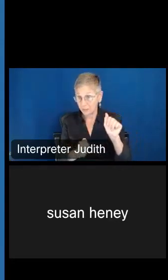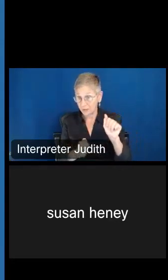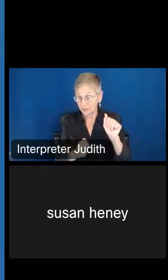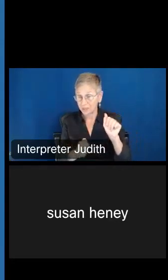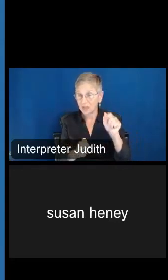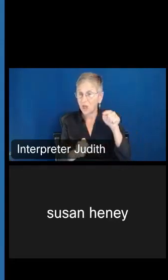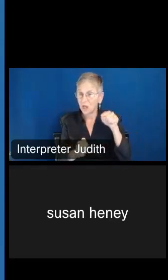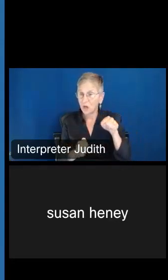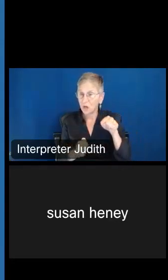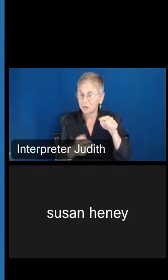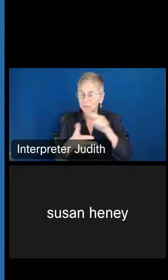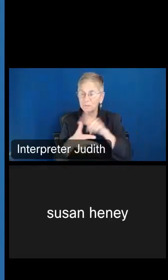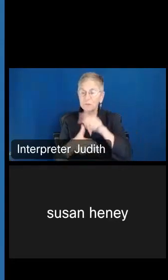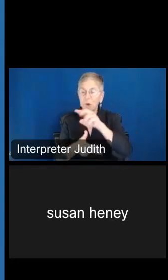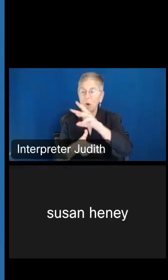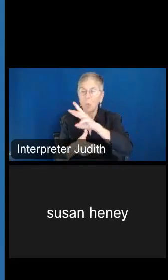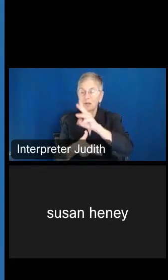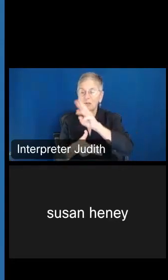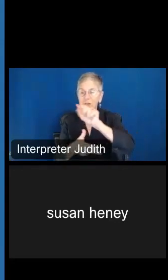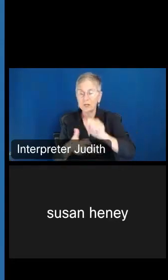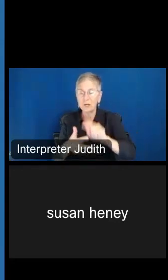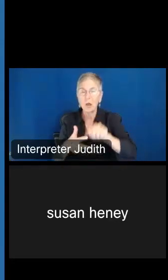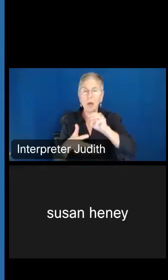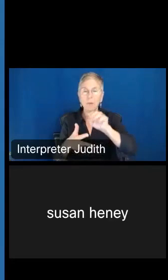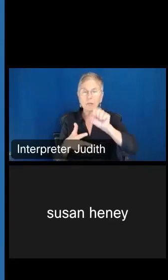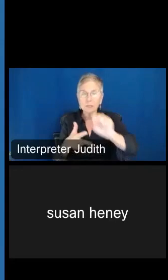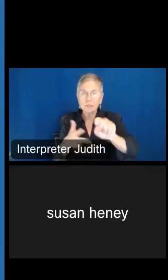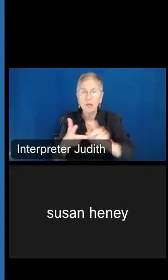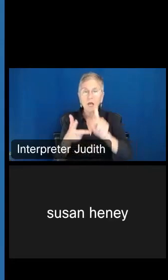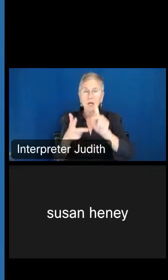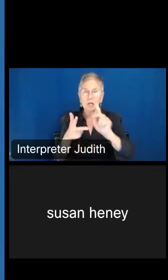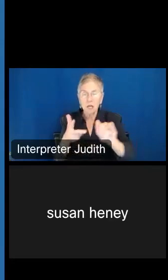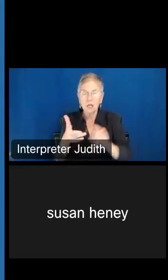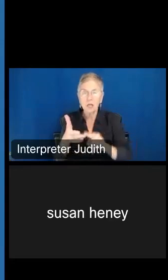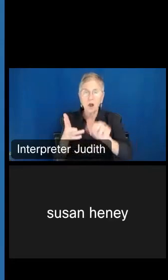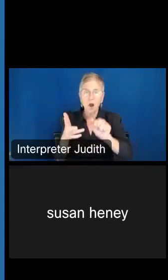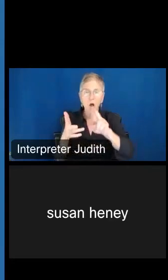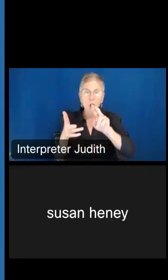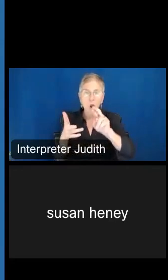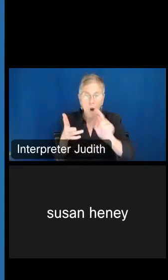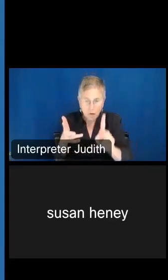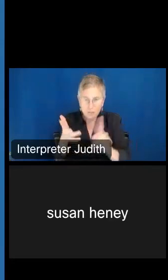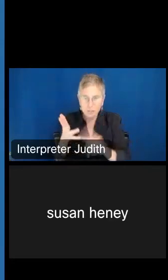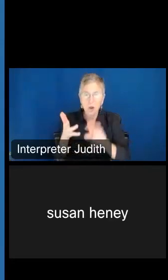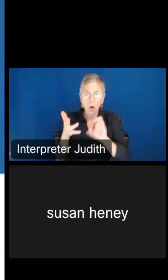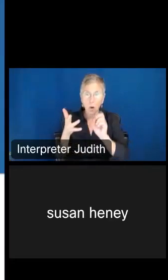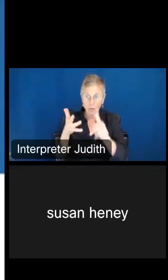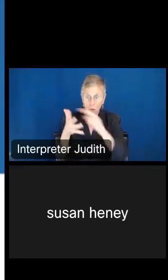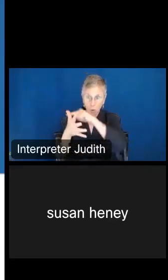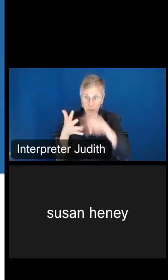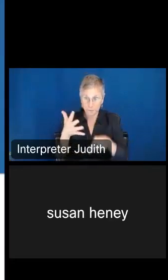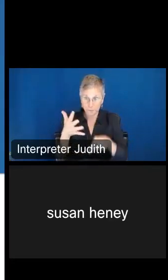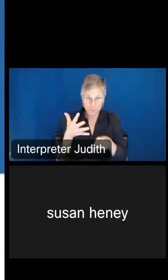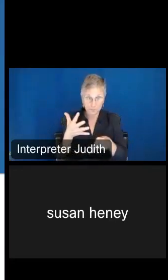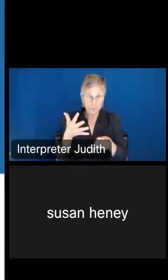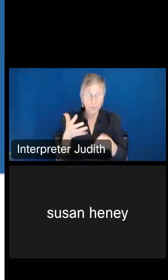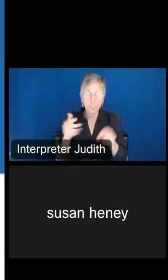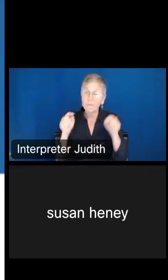West Virginia, Mississippi, Kentucky, Arkansas, and Oklahoma. So for this exercise, I would